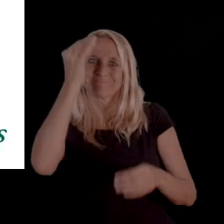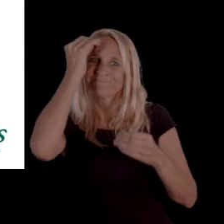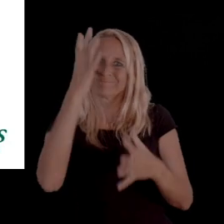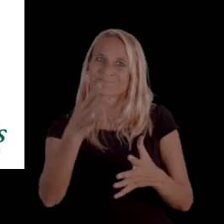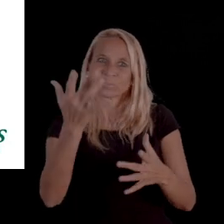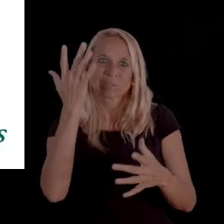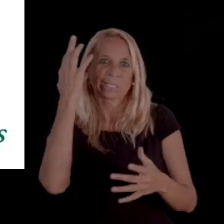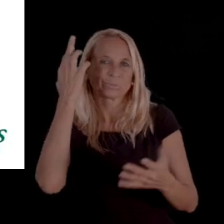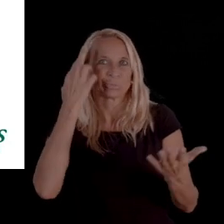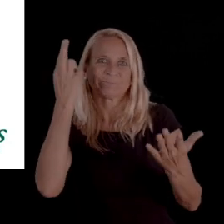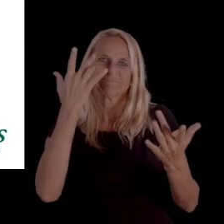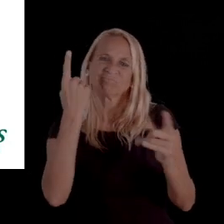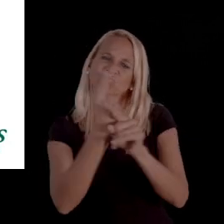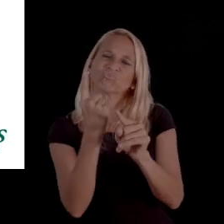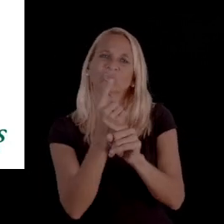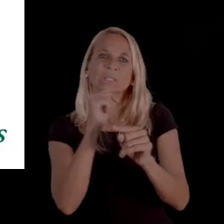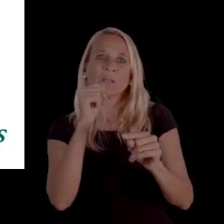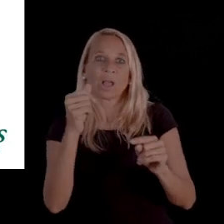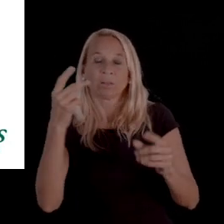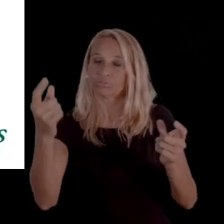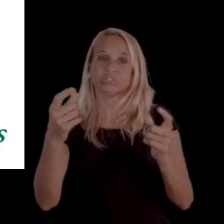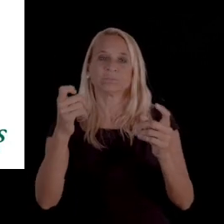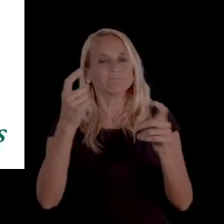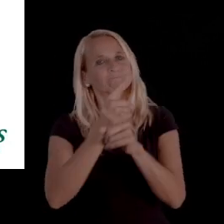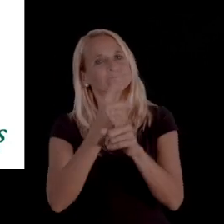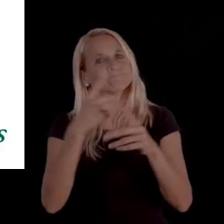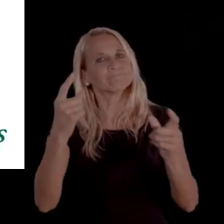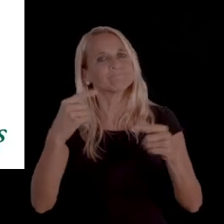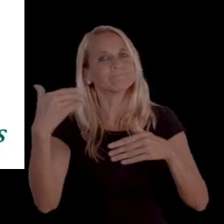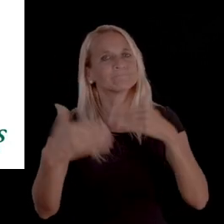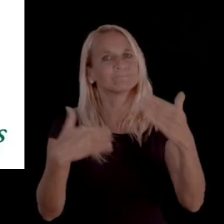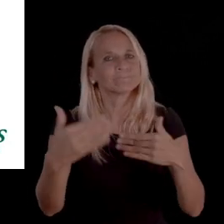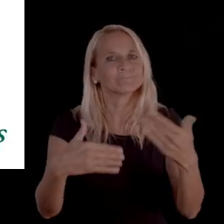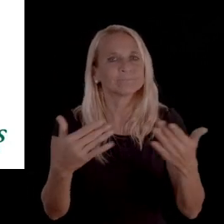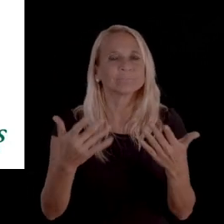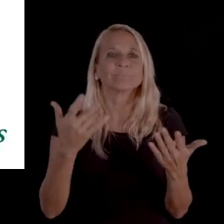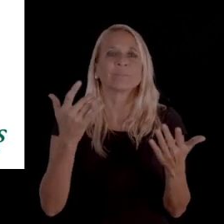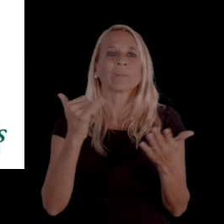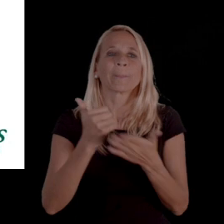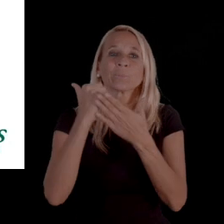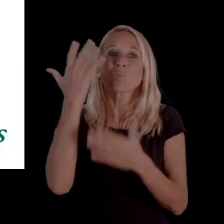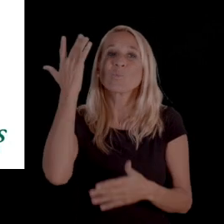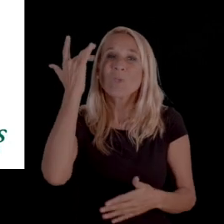where we and we quoted reasonable promptness and we kind of put an asterisk by it